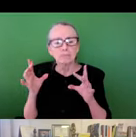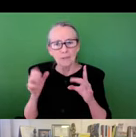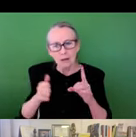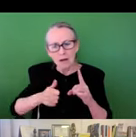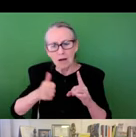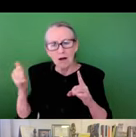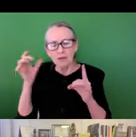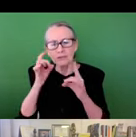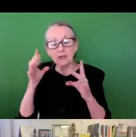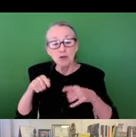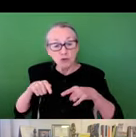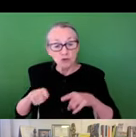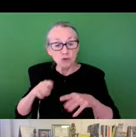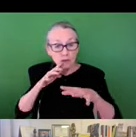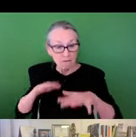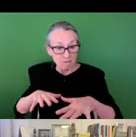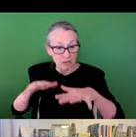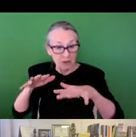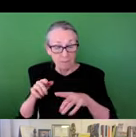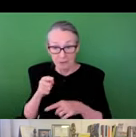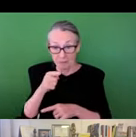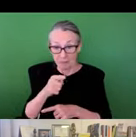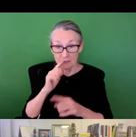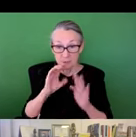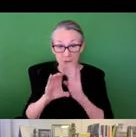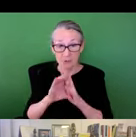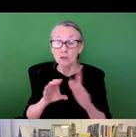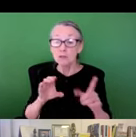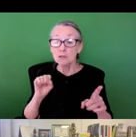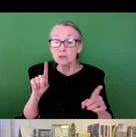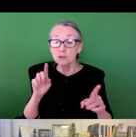these sort of cascading events in terms of a tech